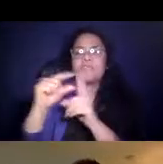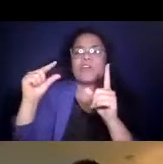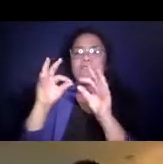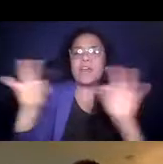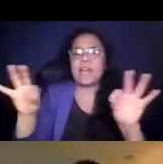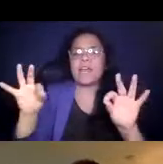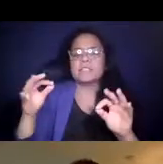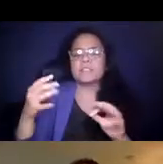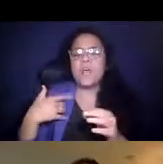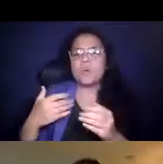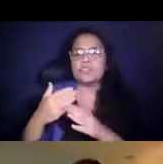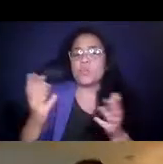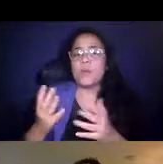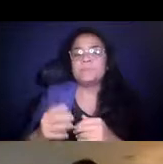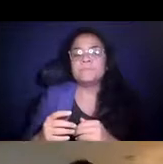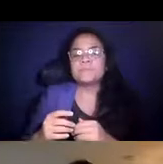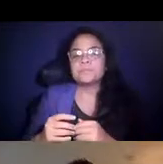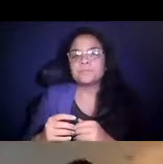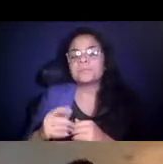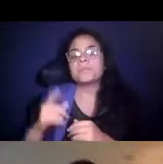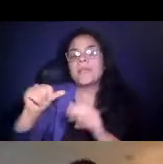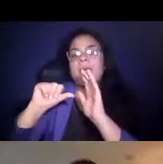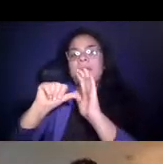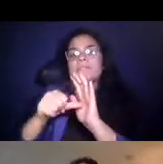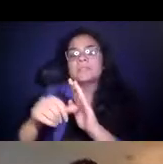fixed route side and that is going to be an emphasis on "quality